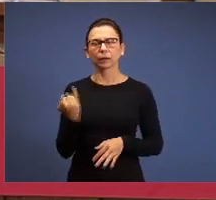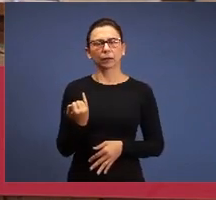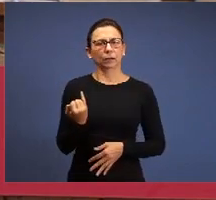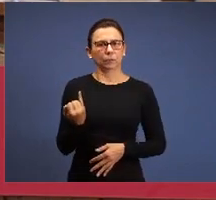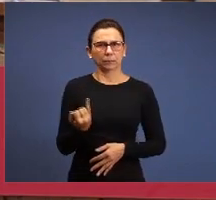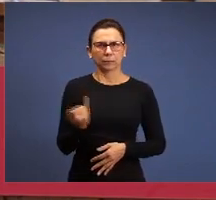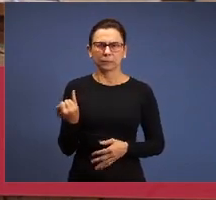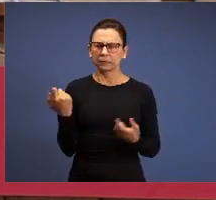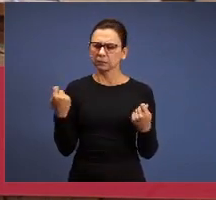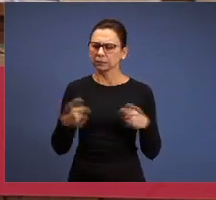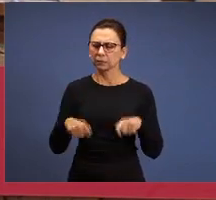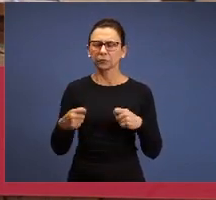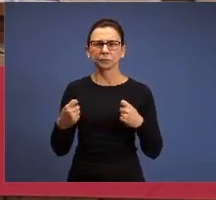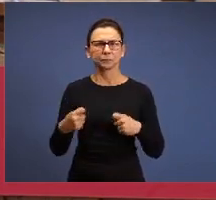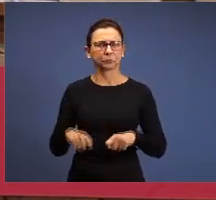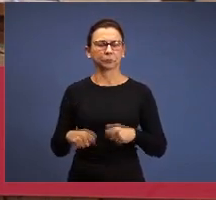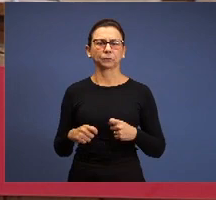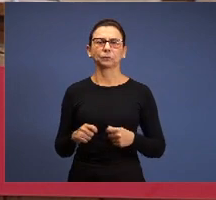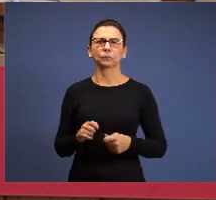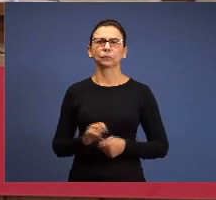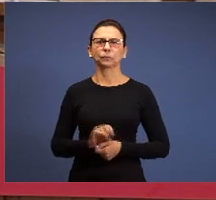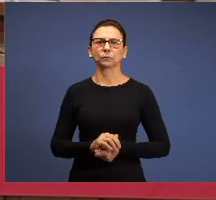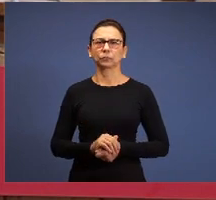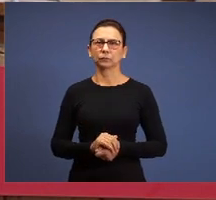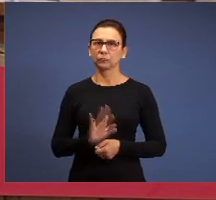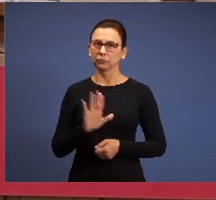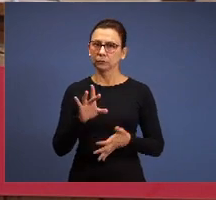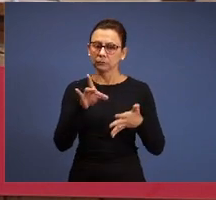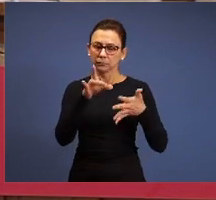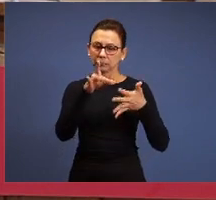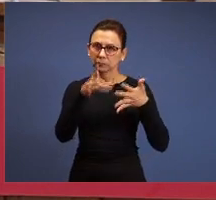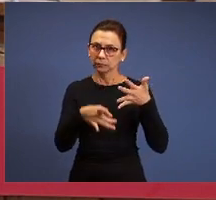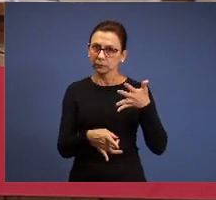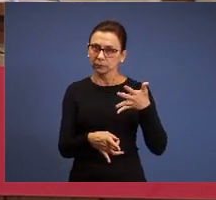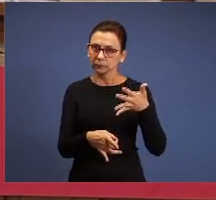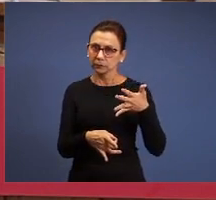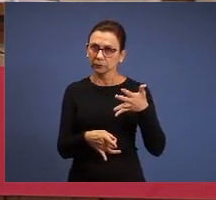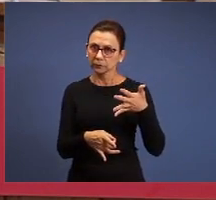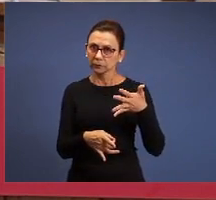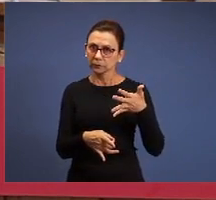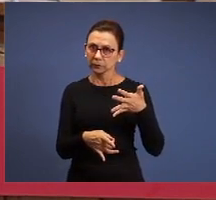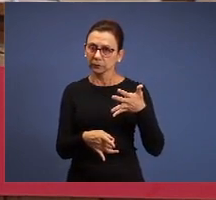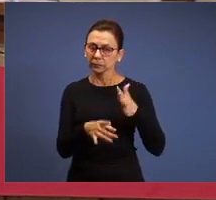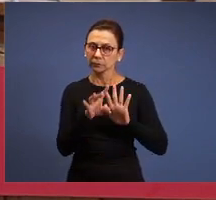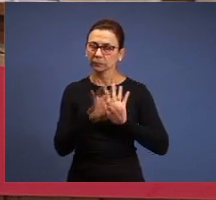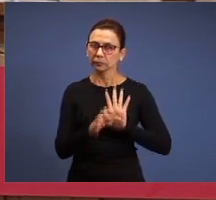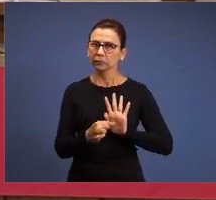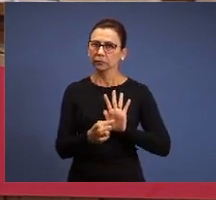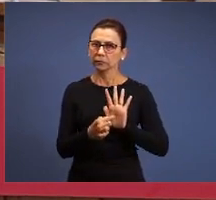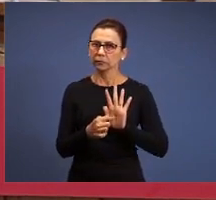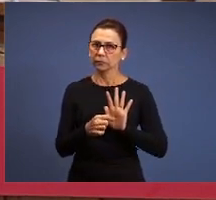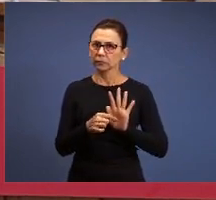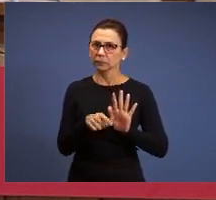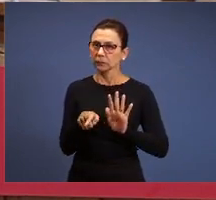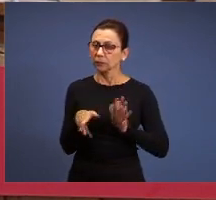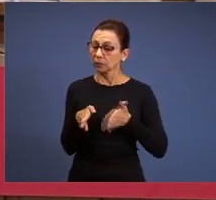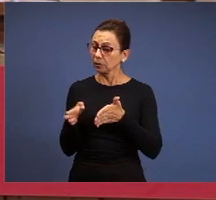it's necessary, with a detail, the text says: this is the way, this is what we're talking,